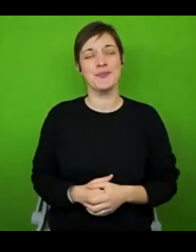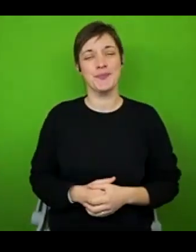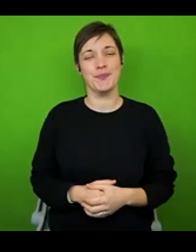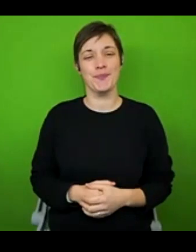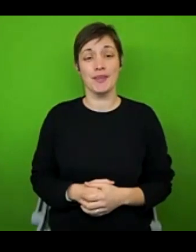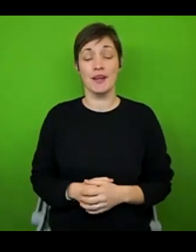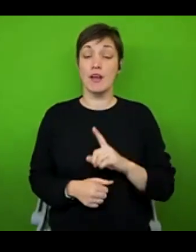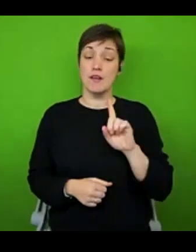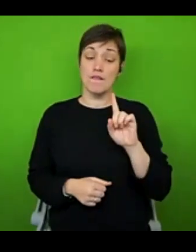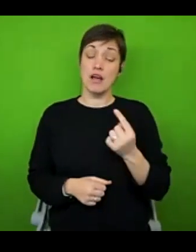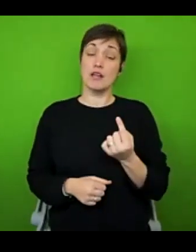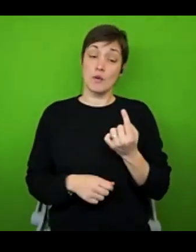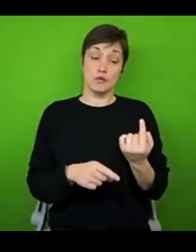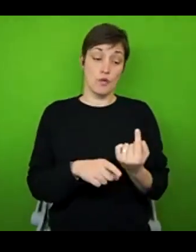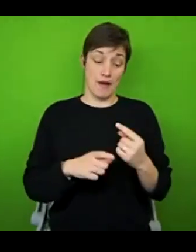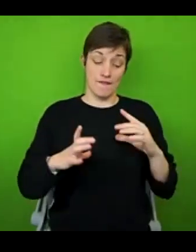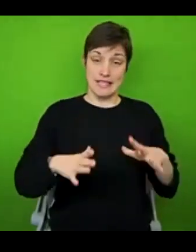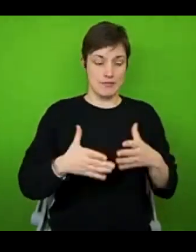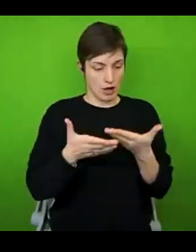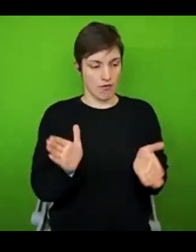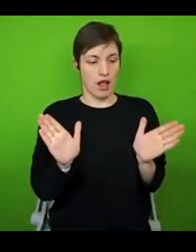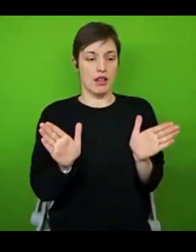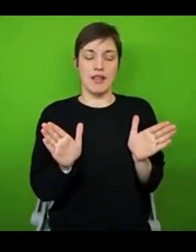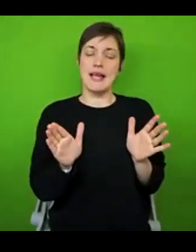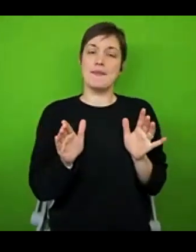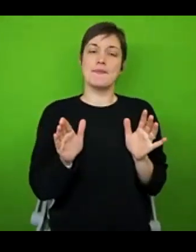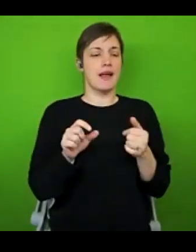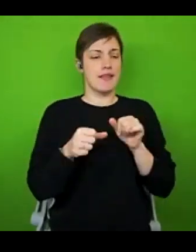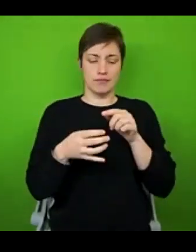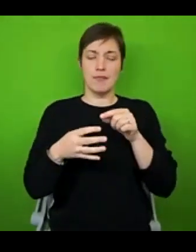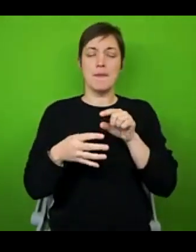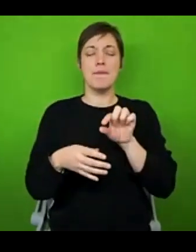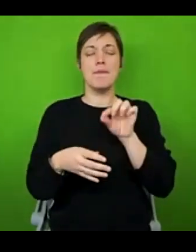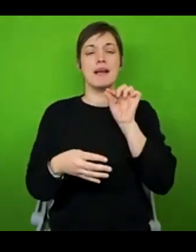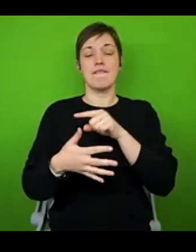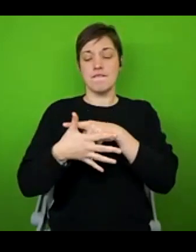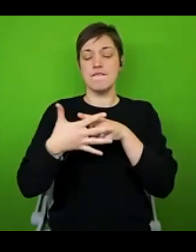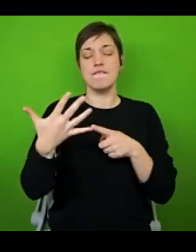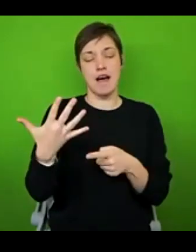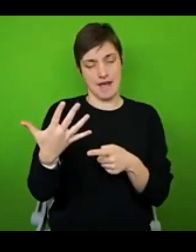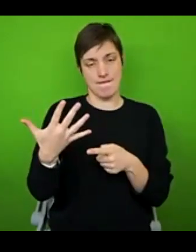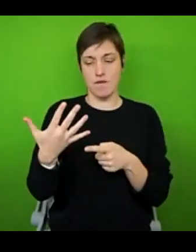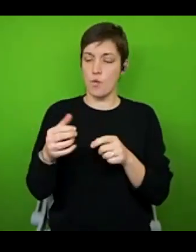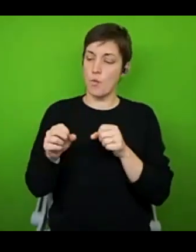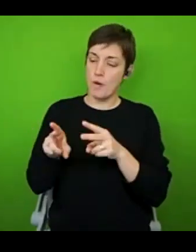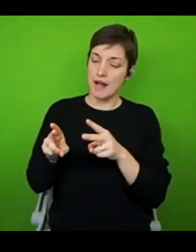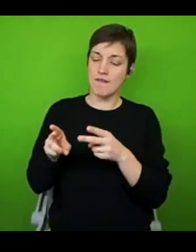generally, and then I'm going to share five of the ways that I've managed to find fulfilment alongside living with fatigue, and then hopefully leave plenty of time